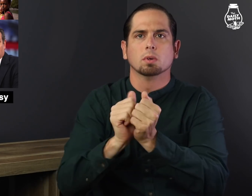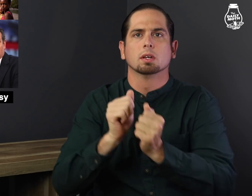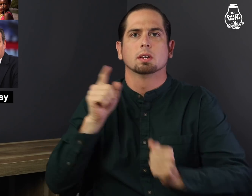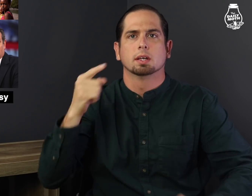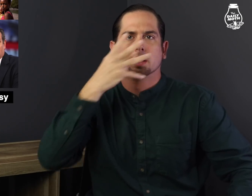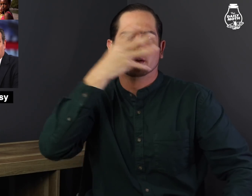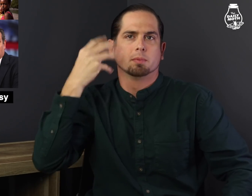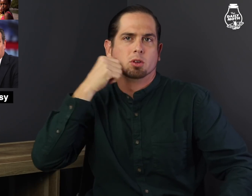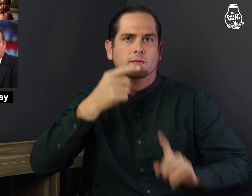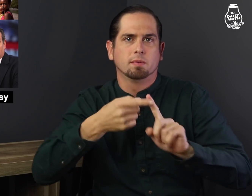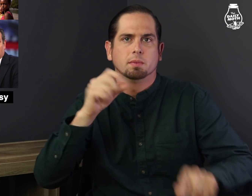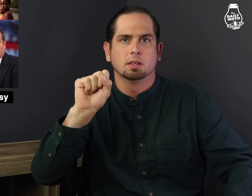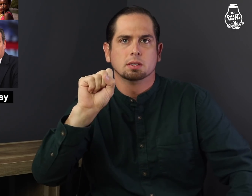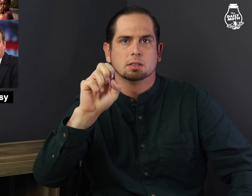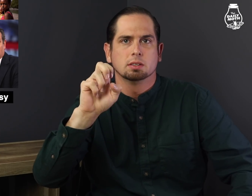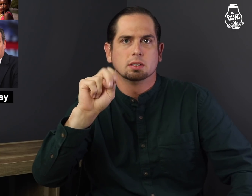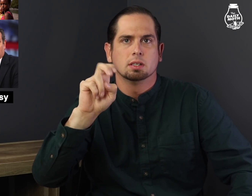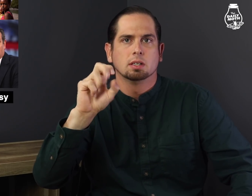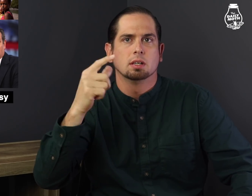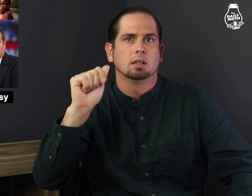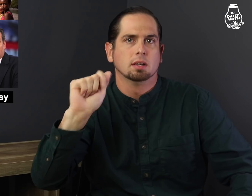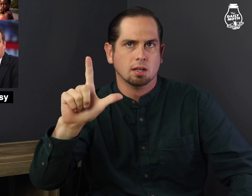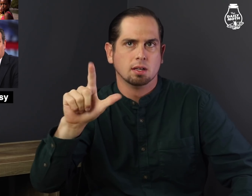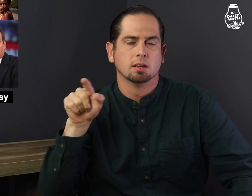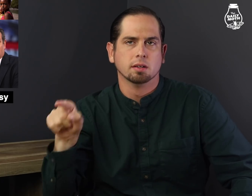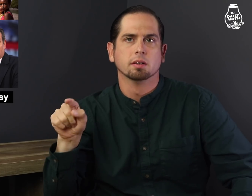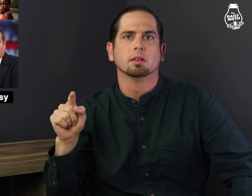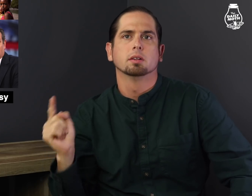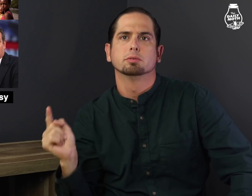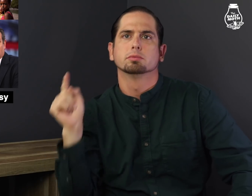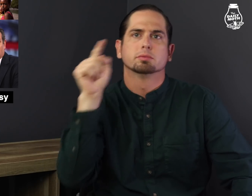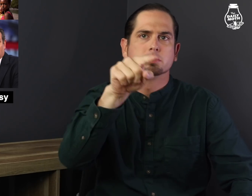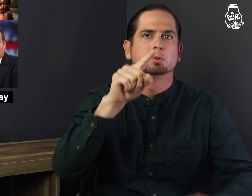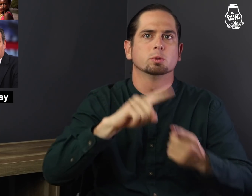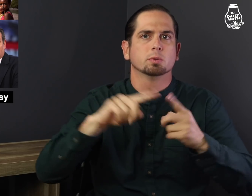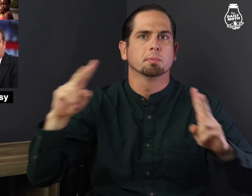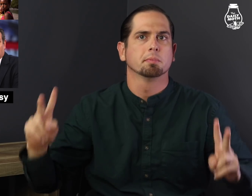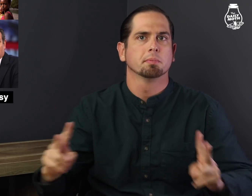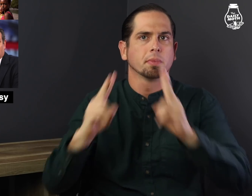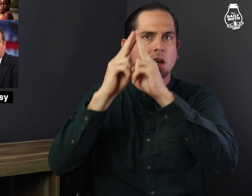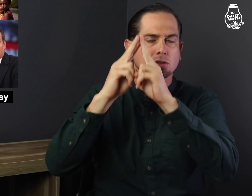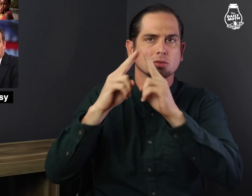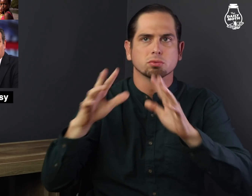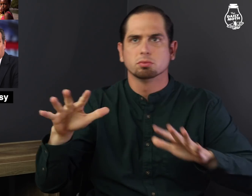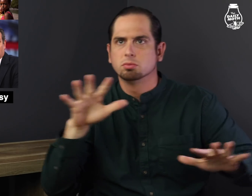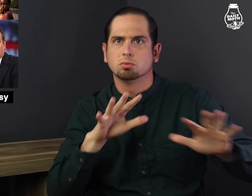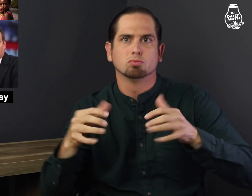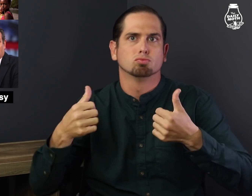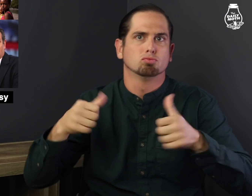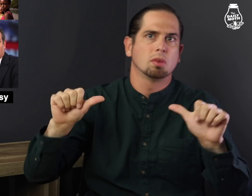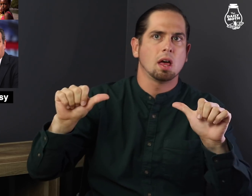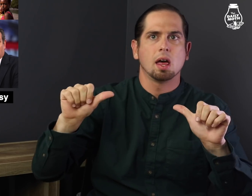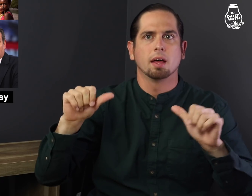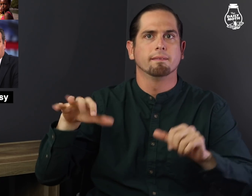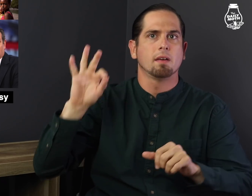a story about a Senegalese immigrant girl who is trying to